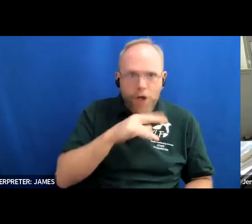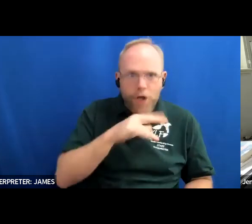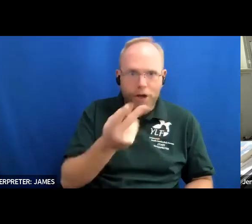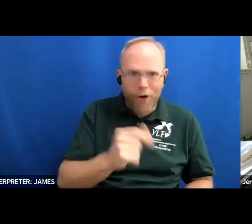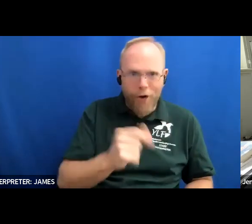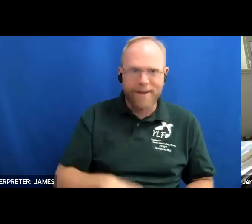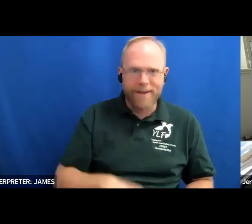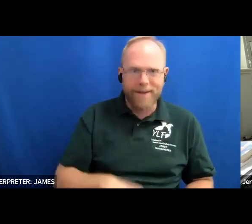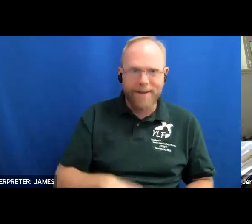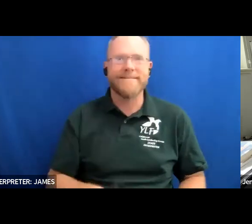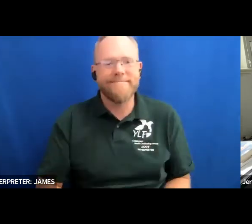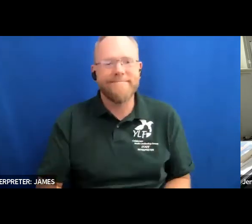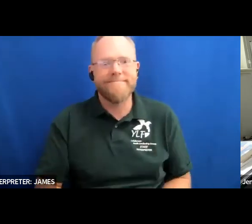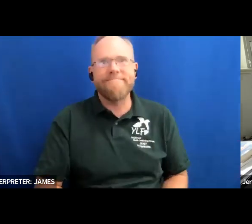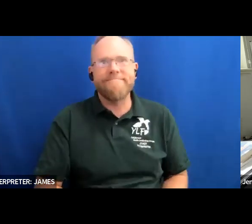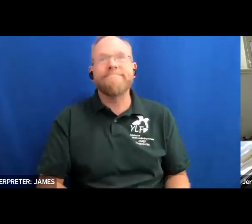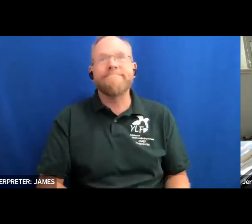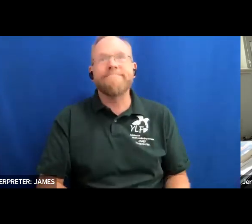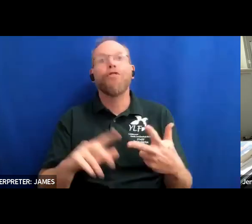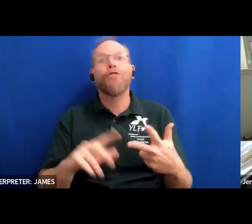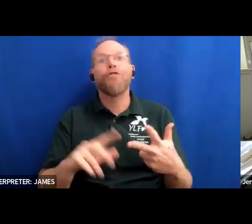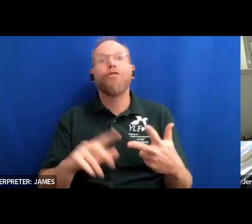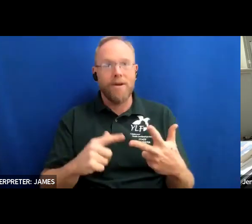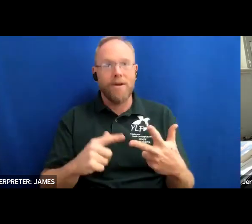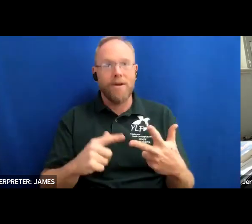i was introduced to disability rights when i was six years old